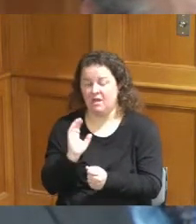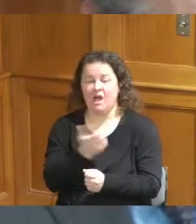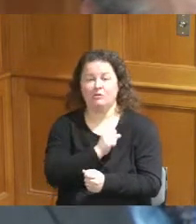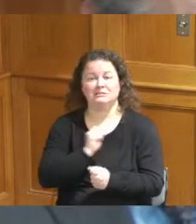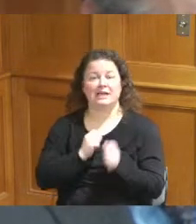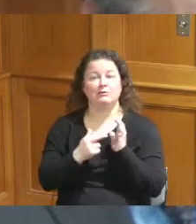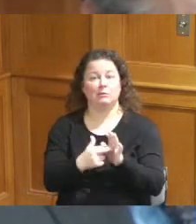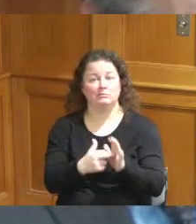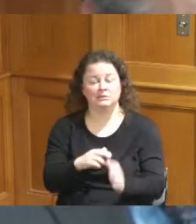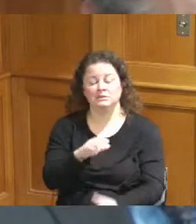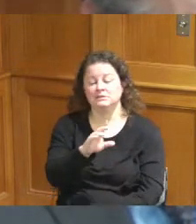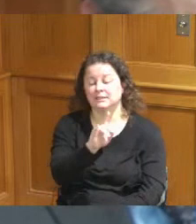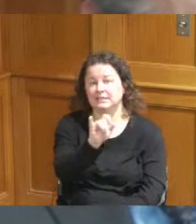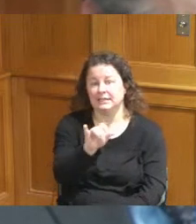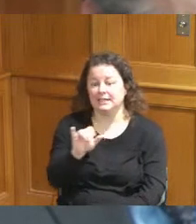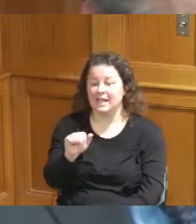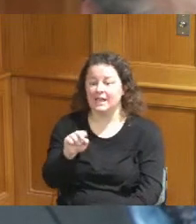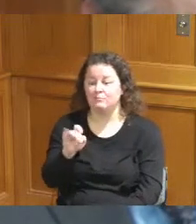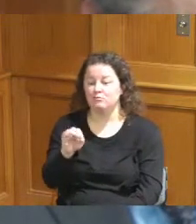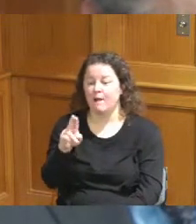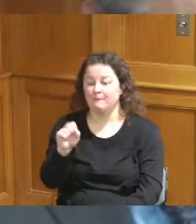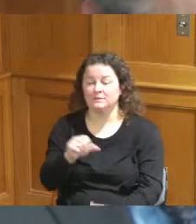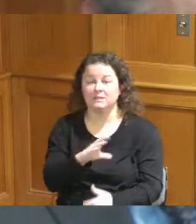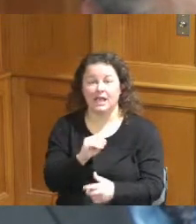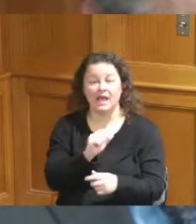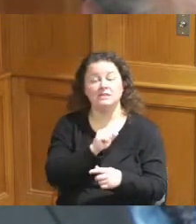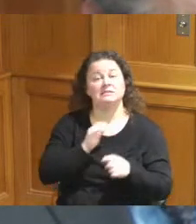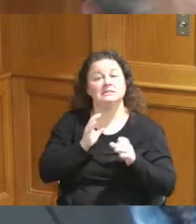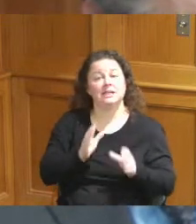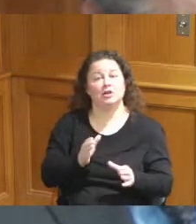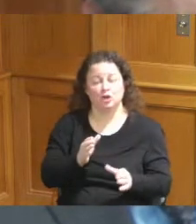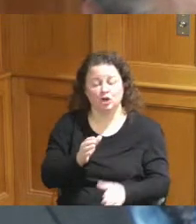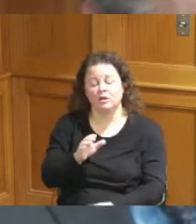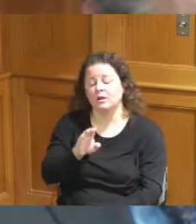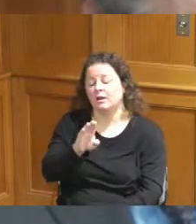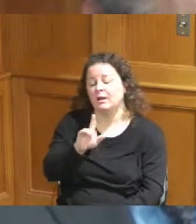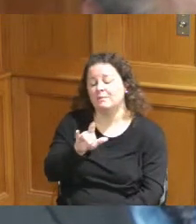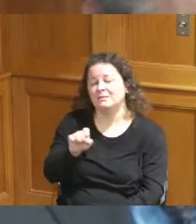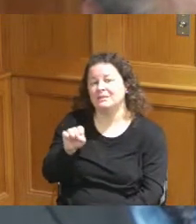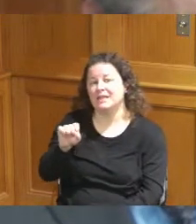Abrams and our state Senator blessing are also supportive of the project and could be helpful